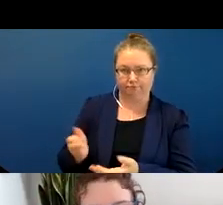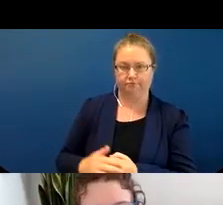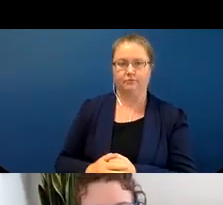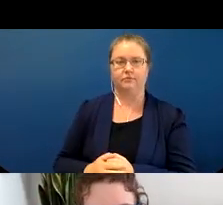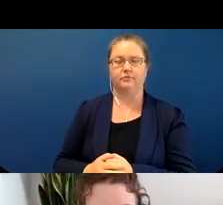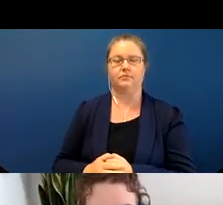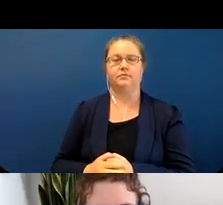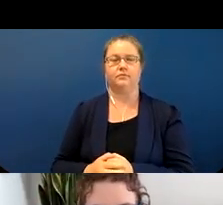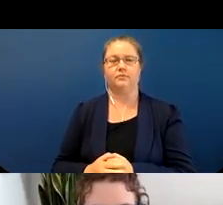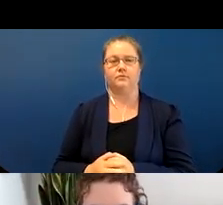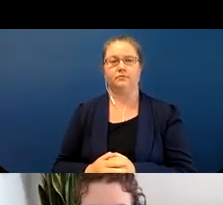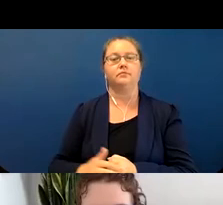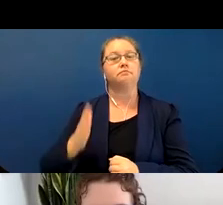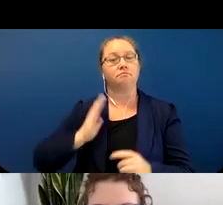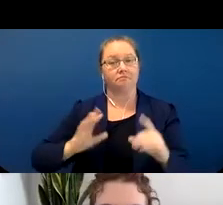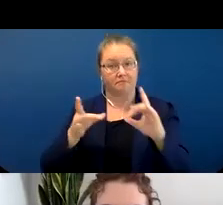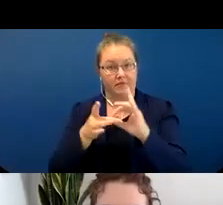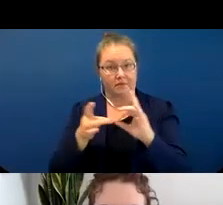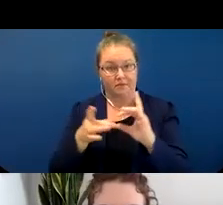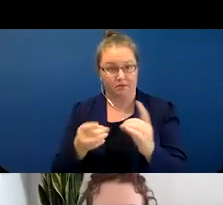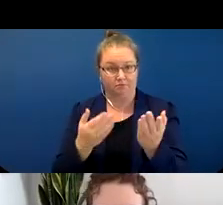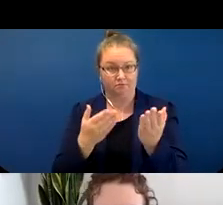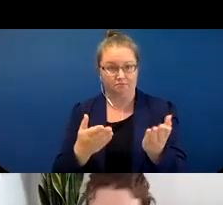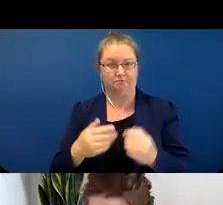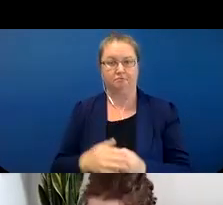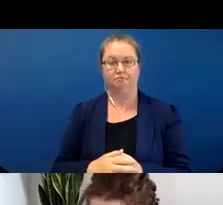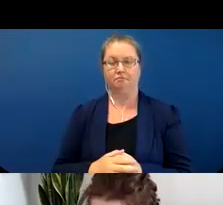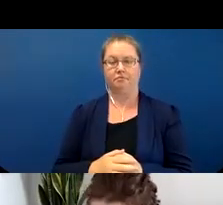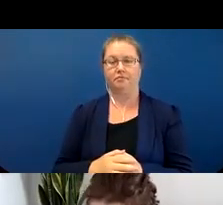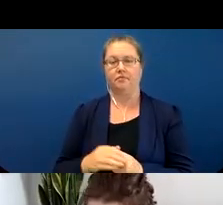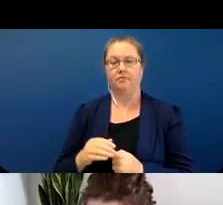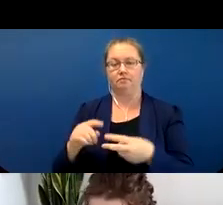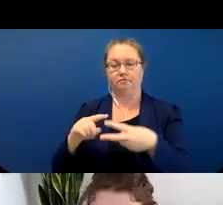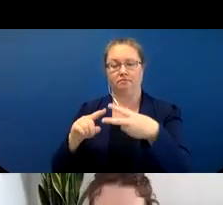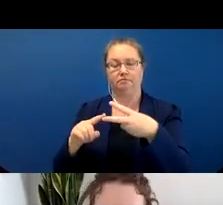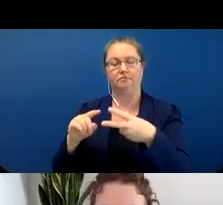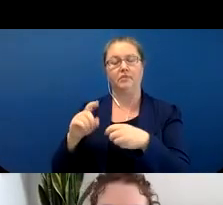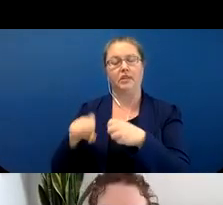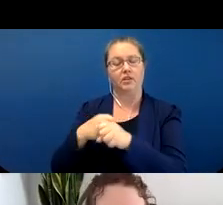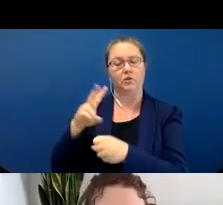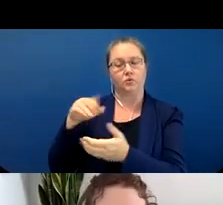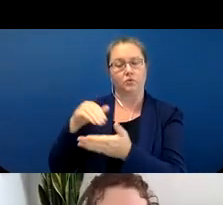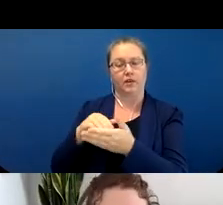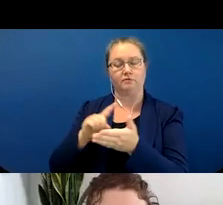as we mentioned before that Aikhenvald and Grinevald kind of more or less refined the